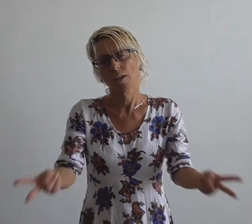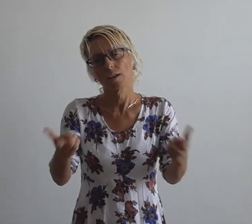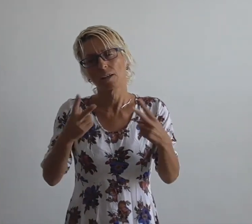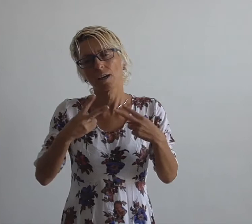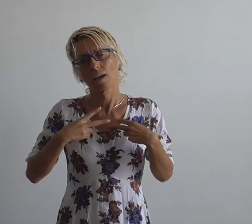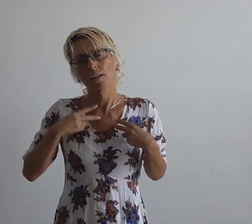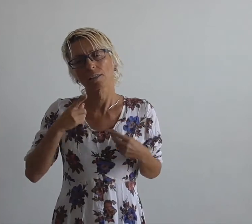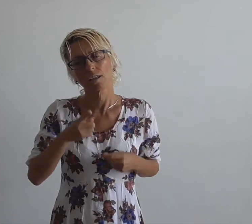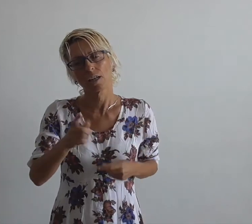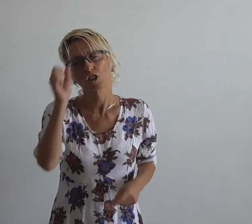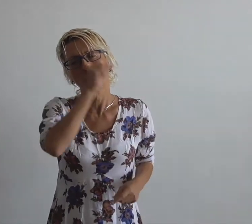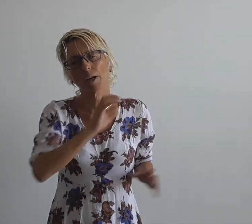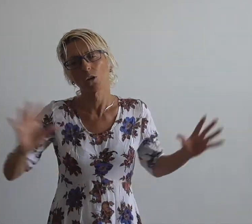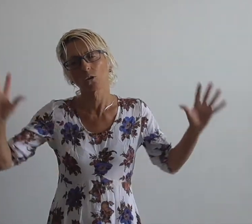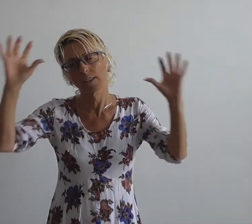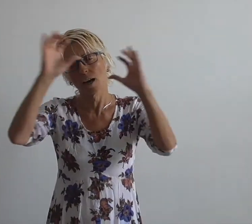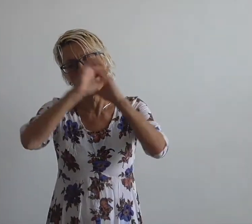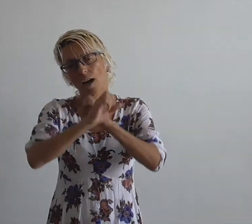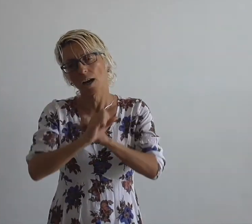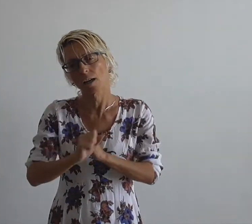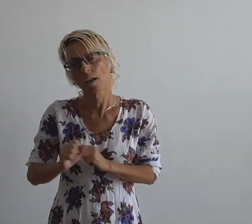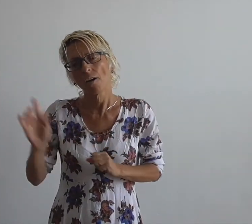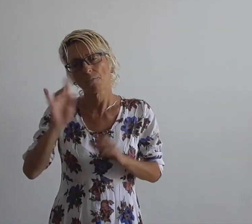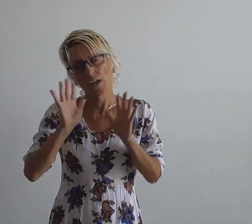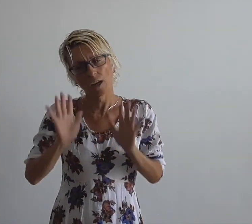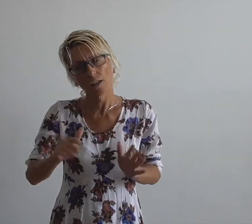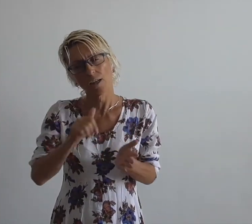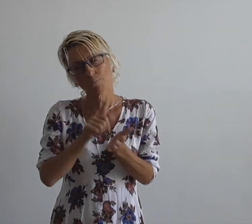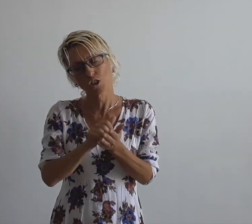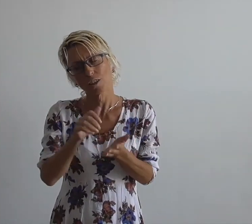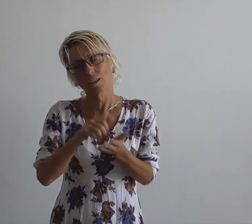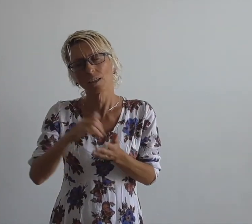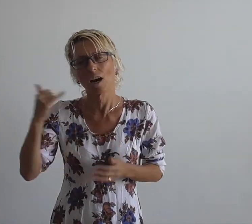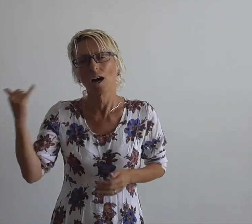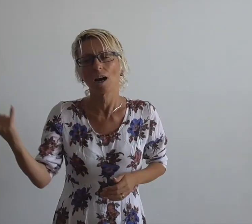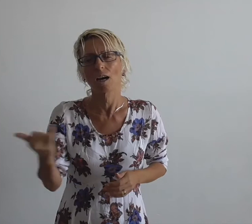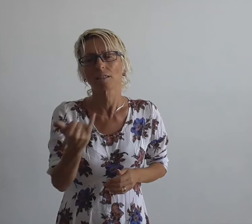Come back to me, I sing to you at night And I will continue forever